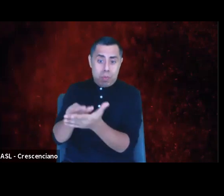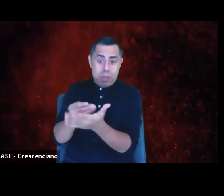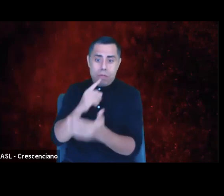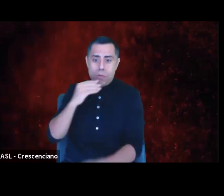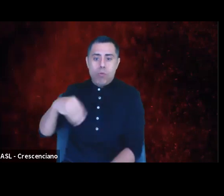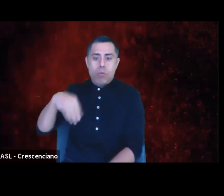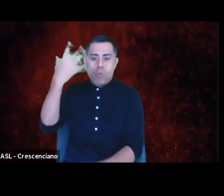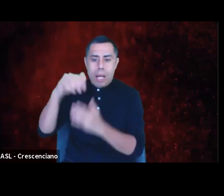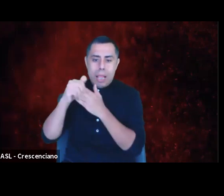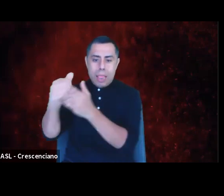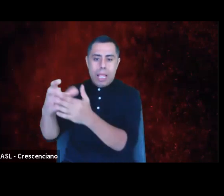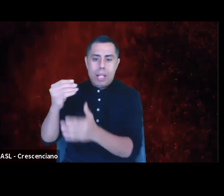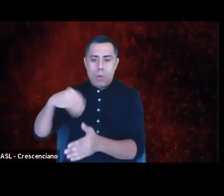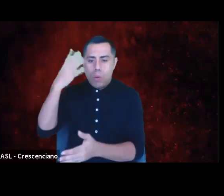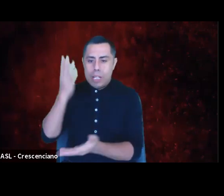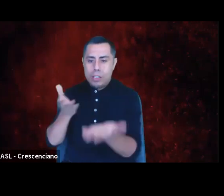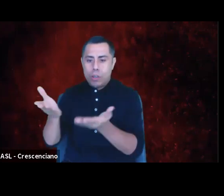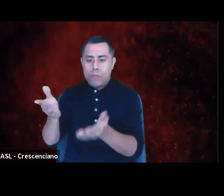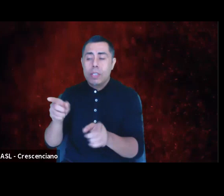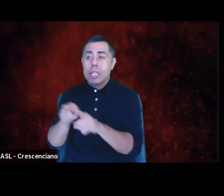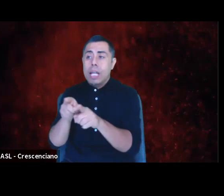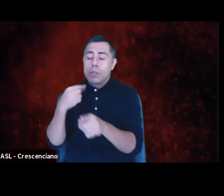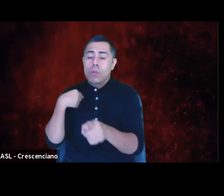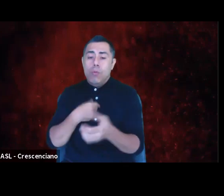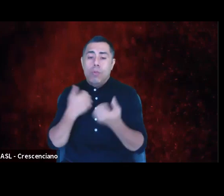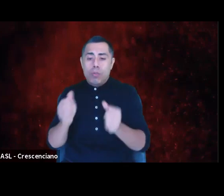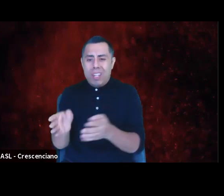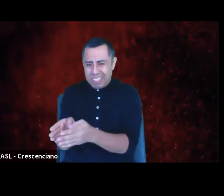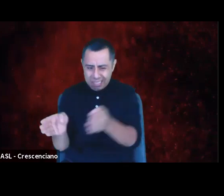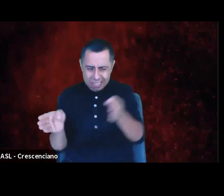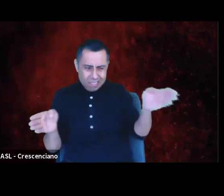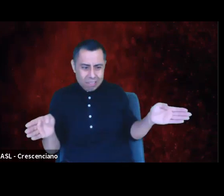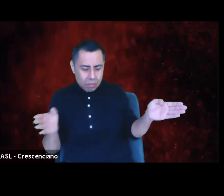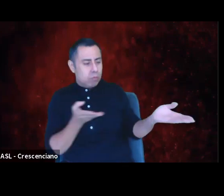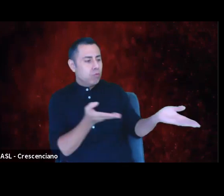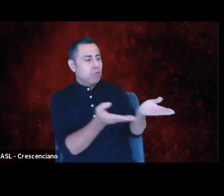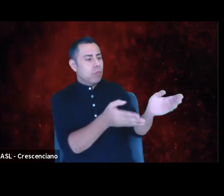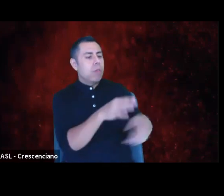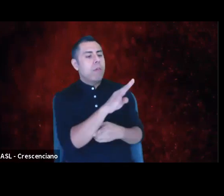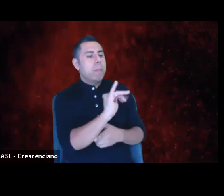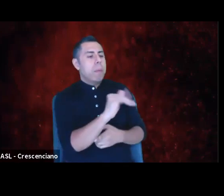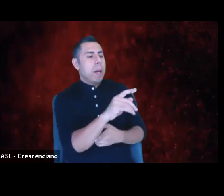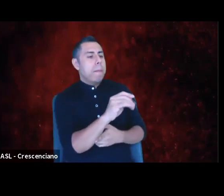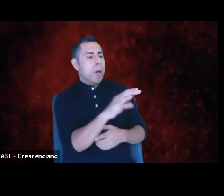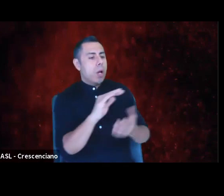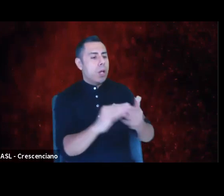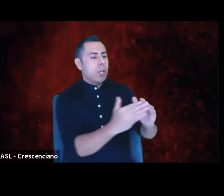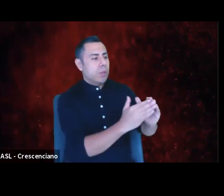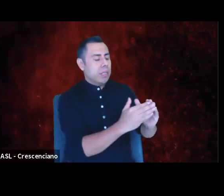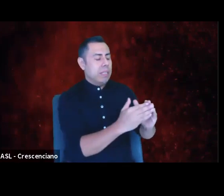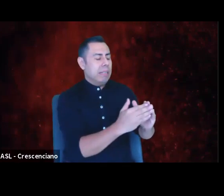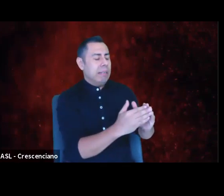to include other BIPOC communities, the possibility of this reality is just too heavy. I pray it's untrue.